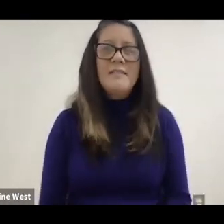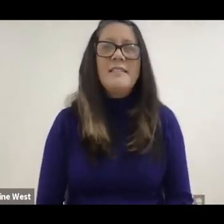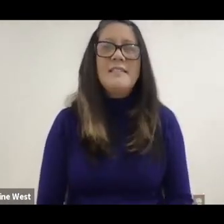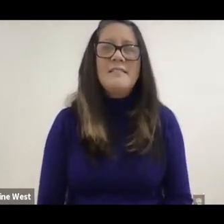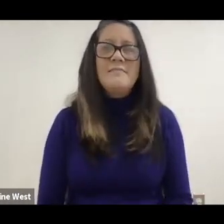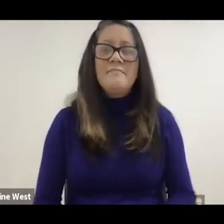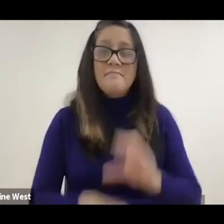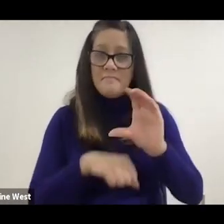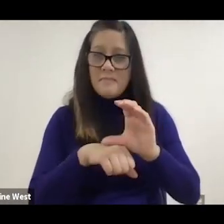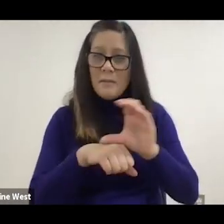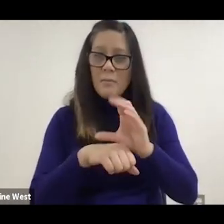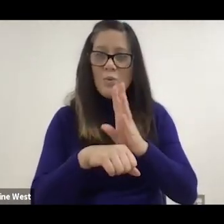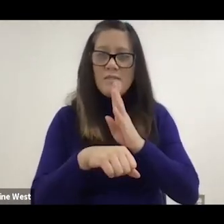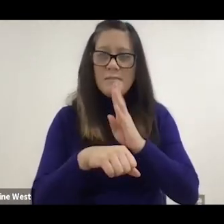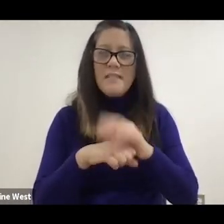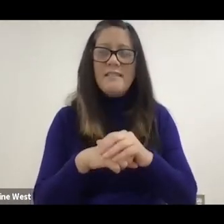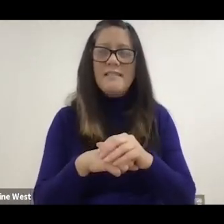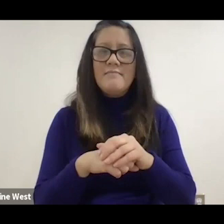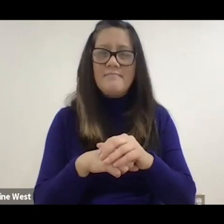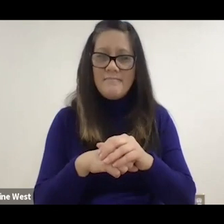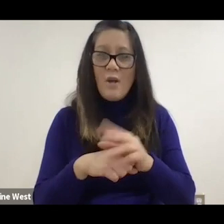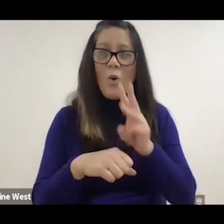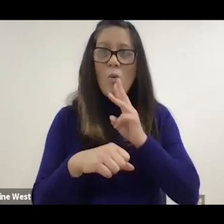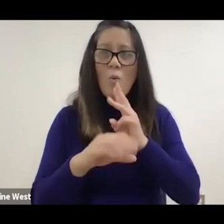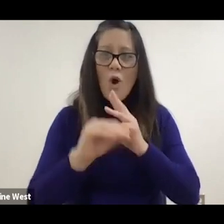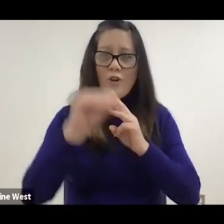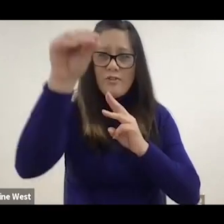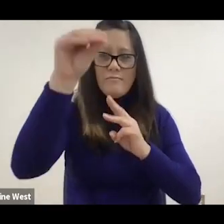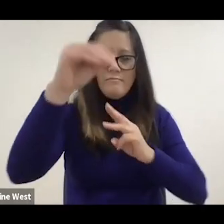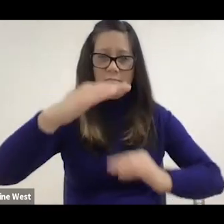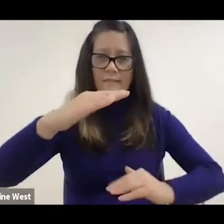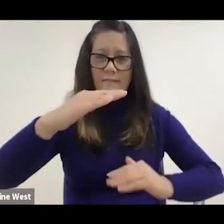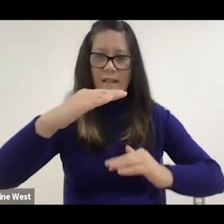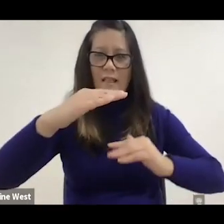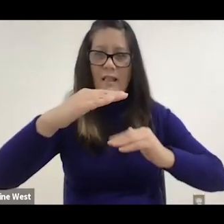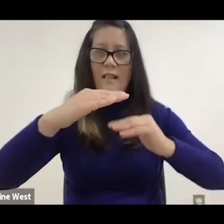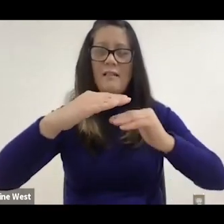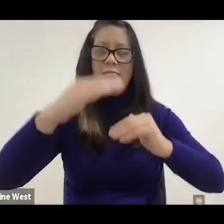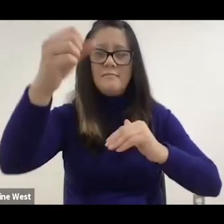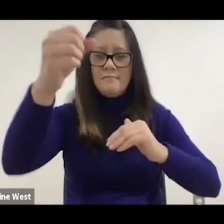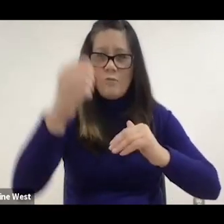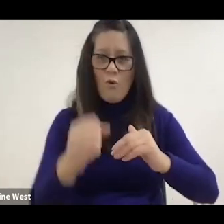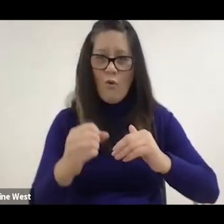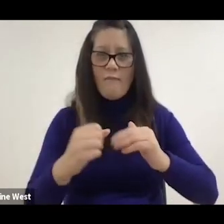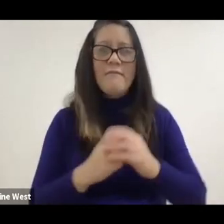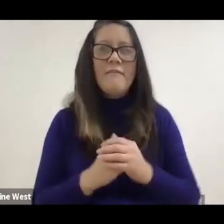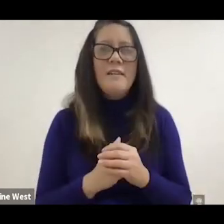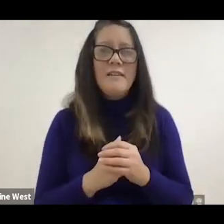With water from the water faucet. Turn the faucet off. Place the